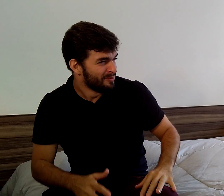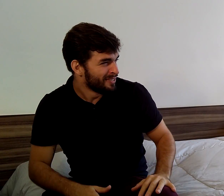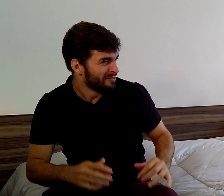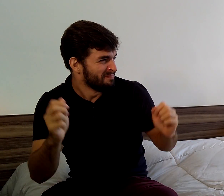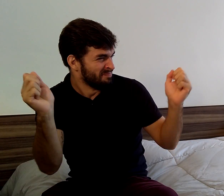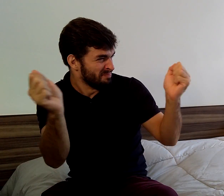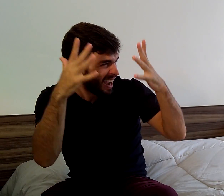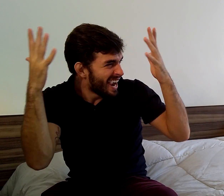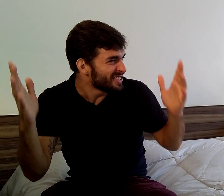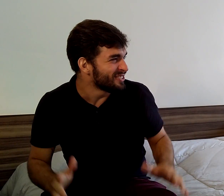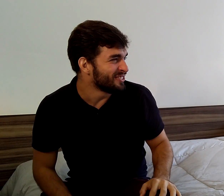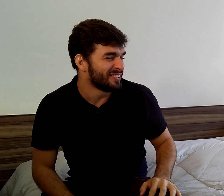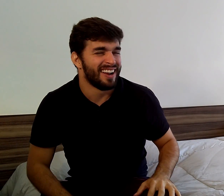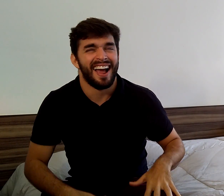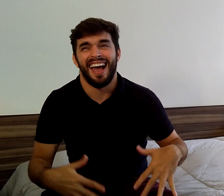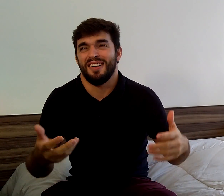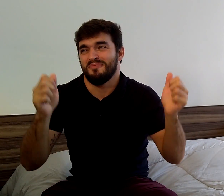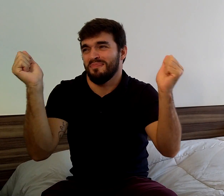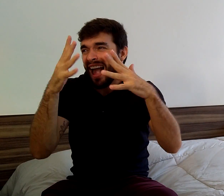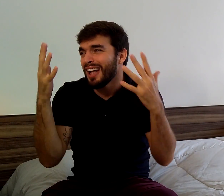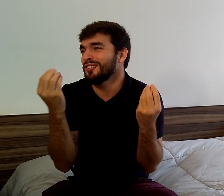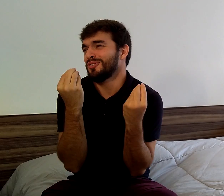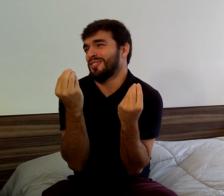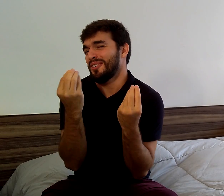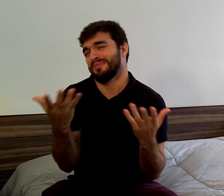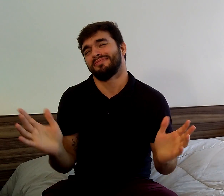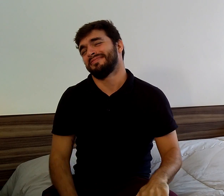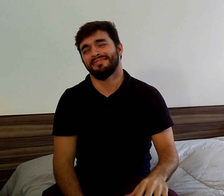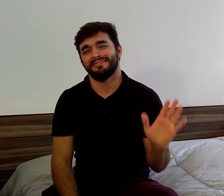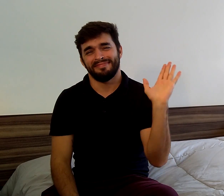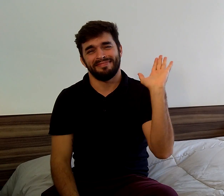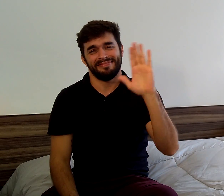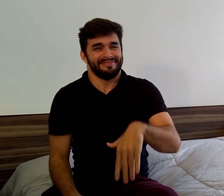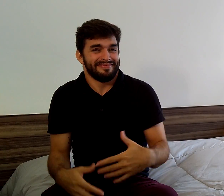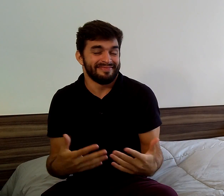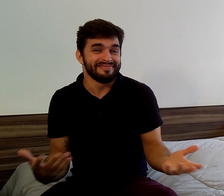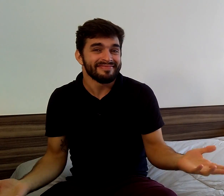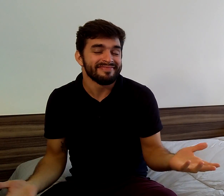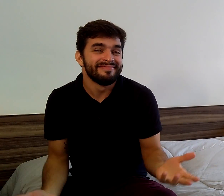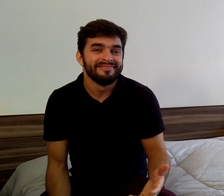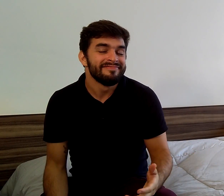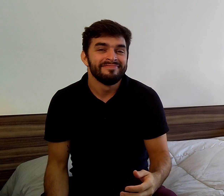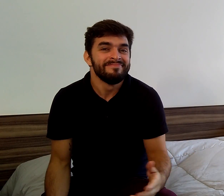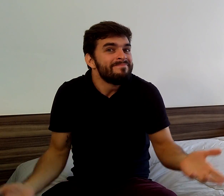"Magic? We don't believe you". I replied them, "I don't know".